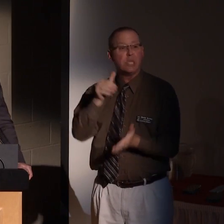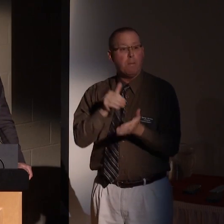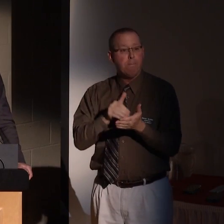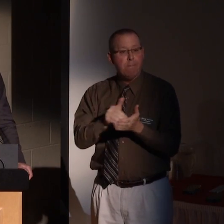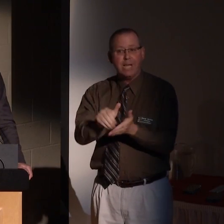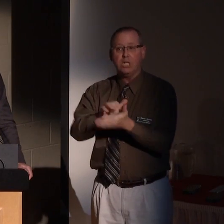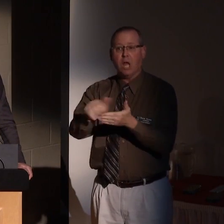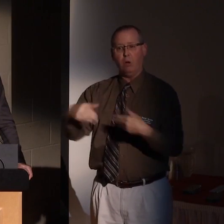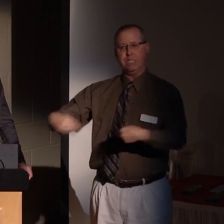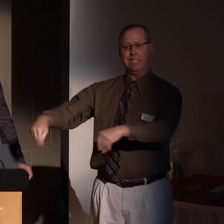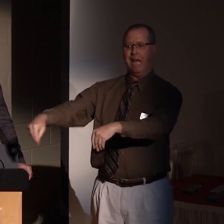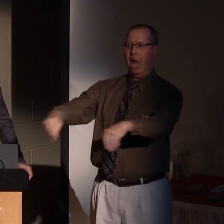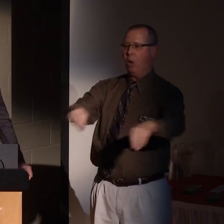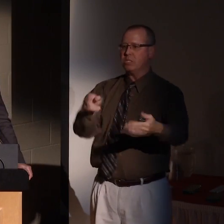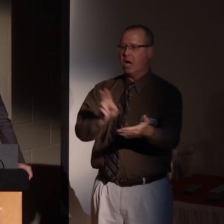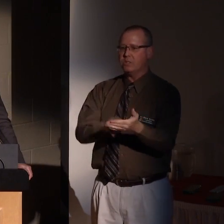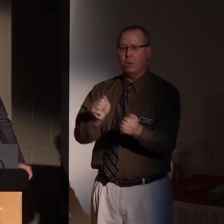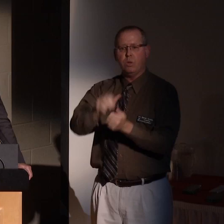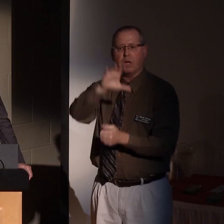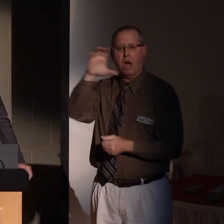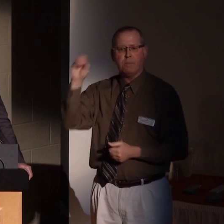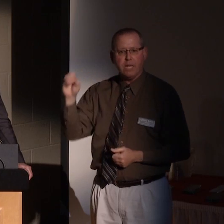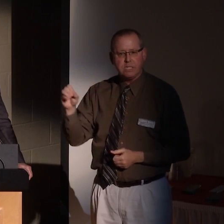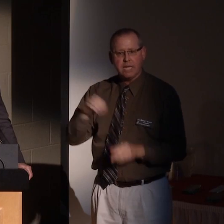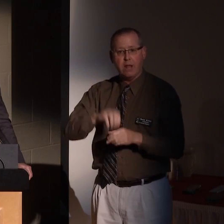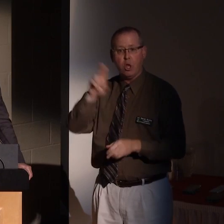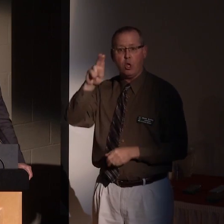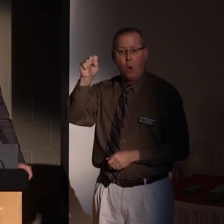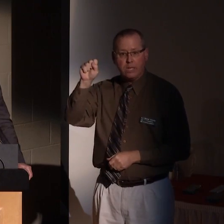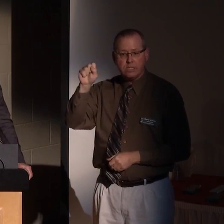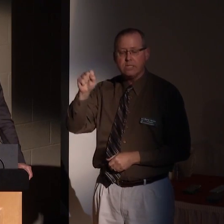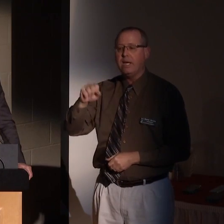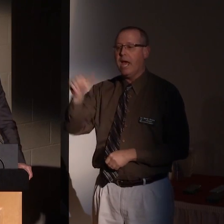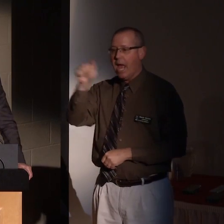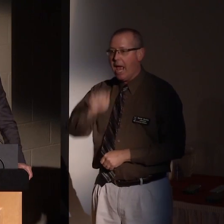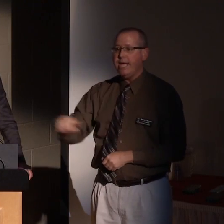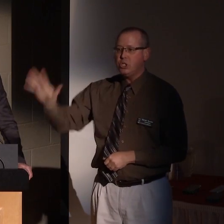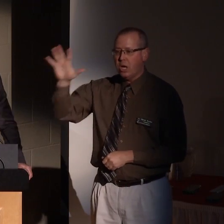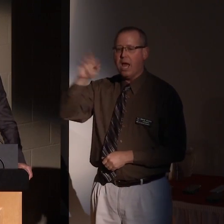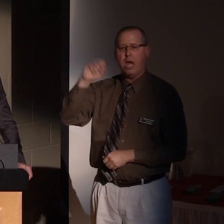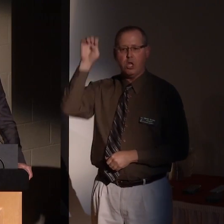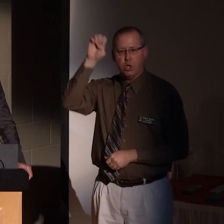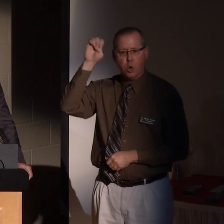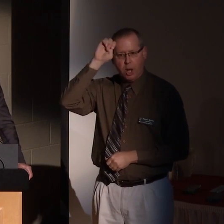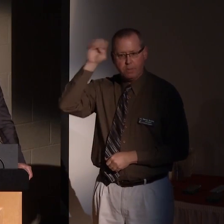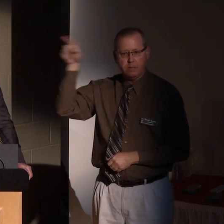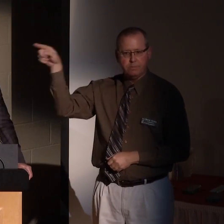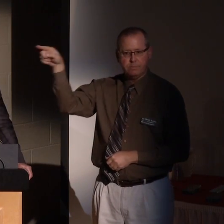in sales and contracts with companies in the U.S., Asia and Europe.